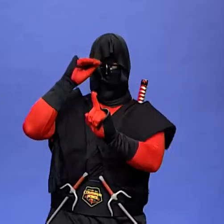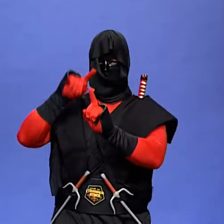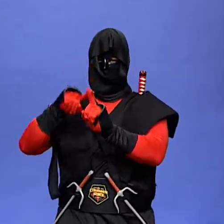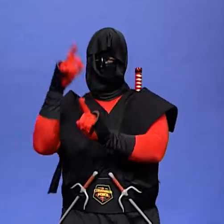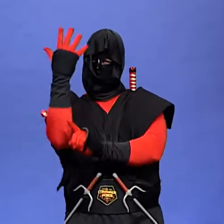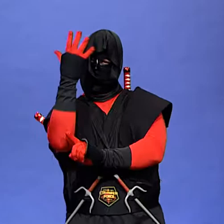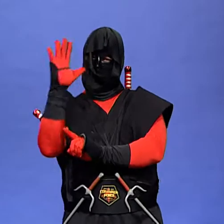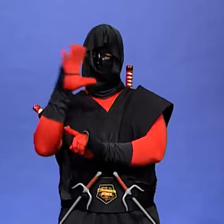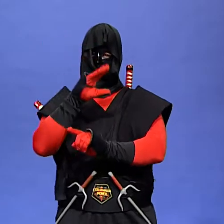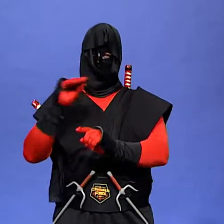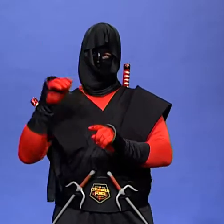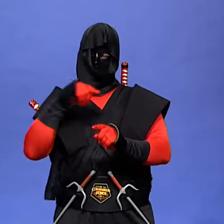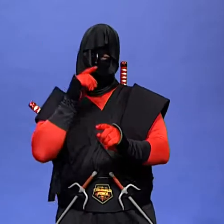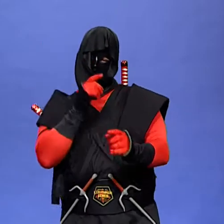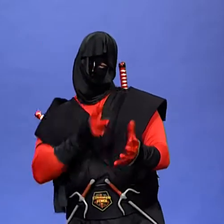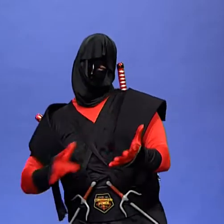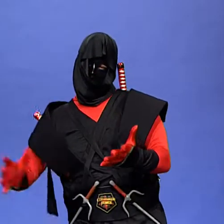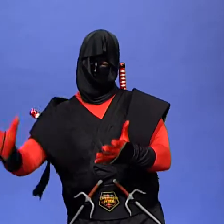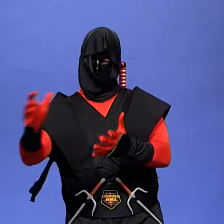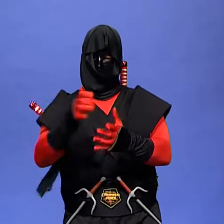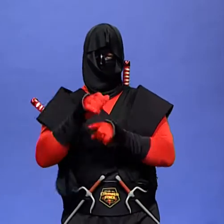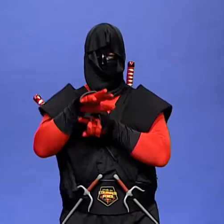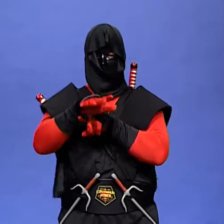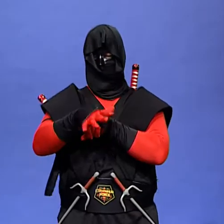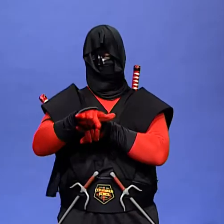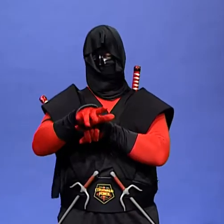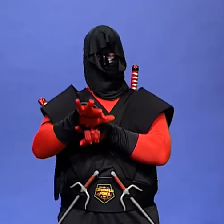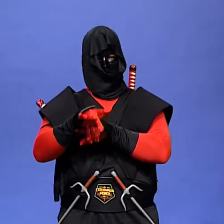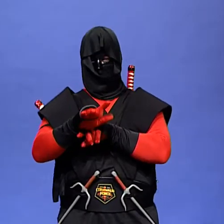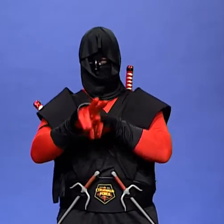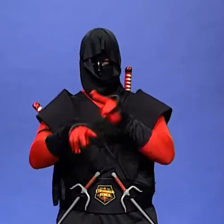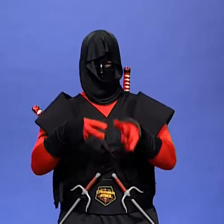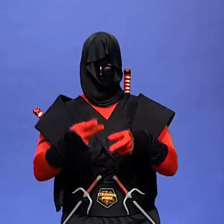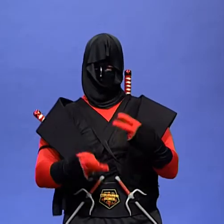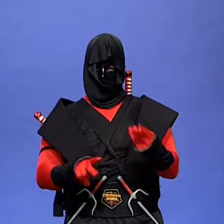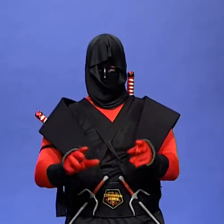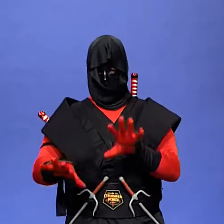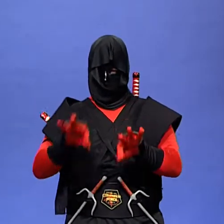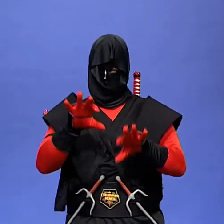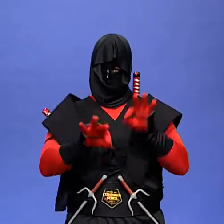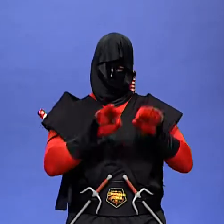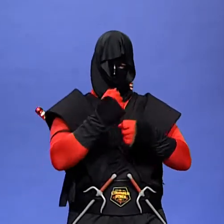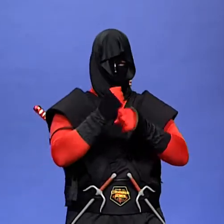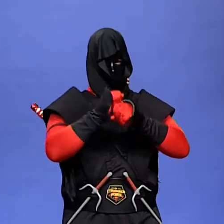and he would gather her leaves and make them into crowns and play king of